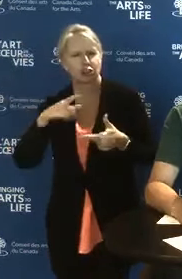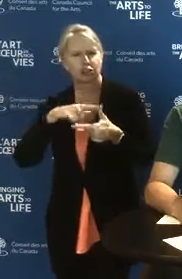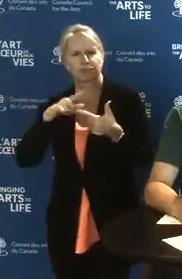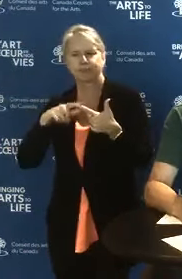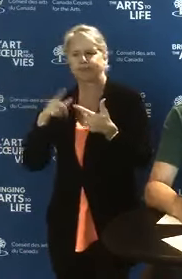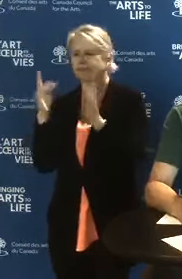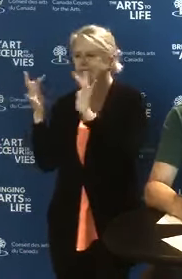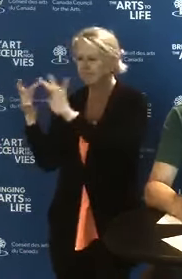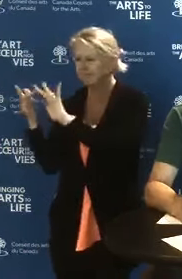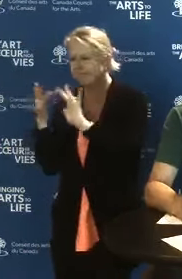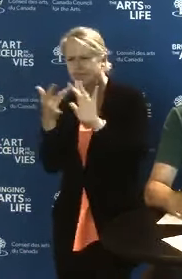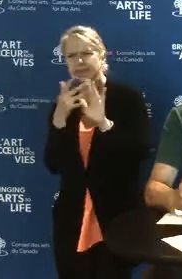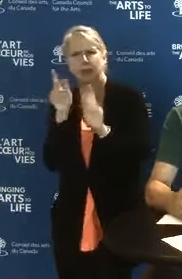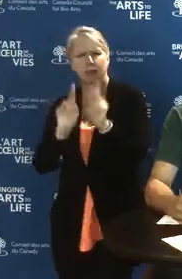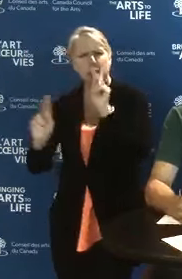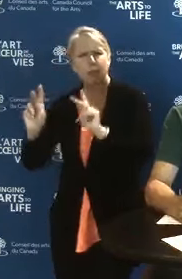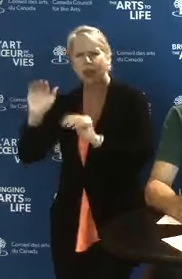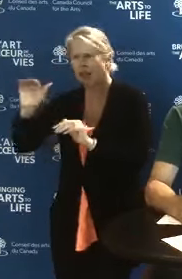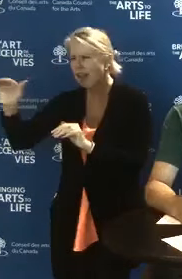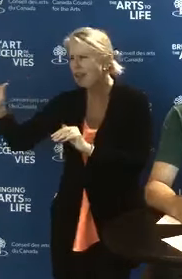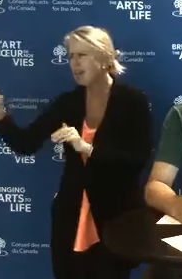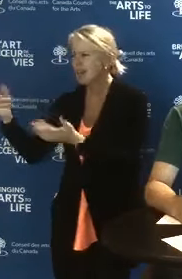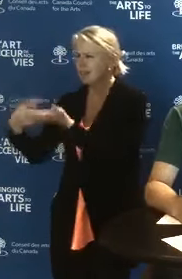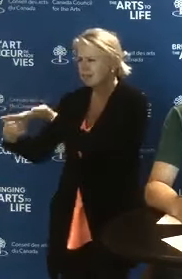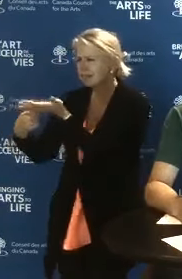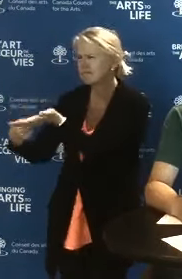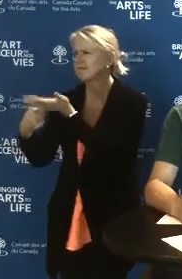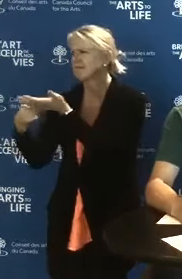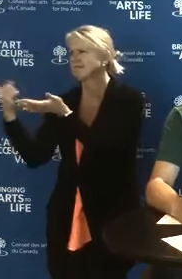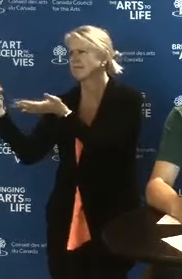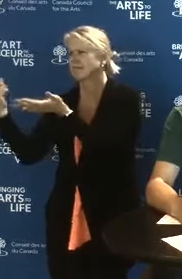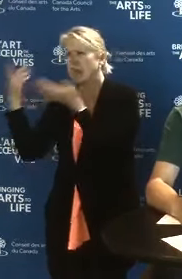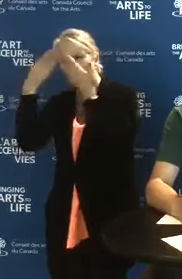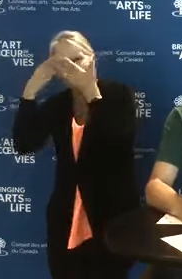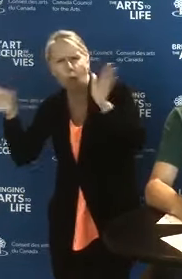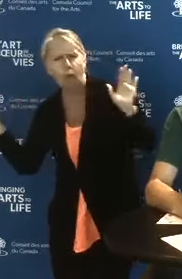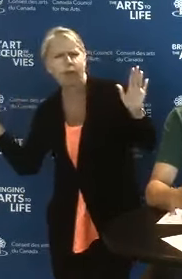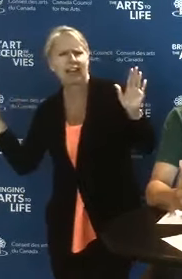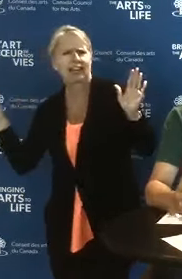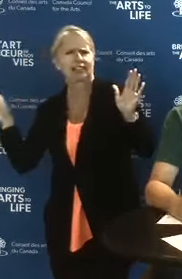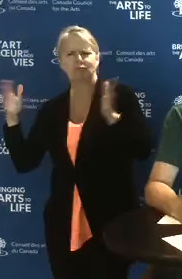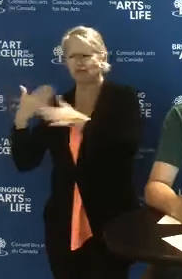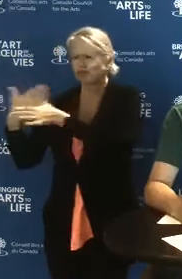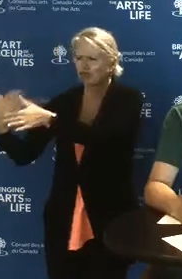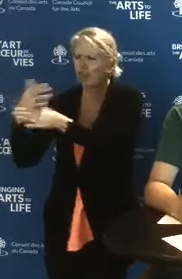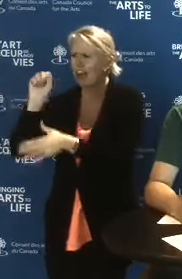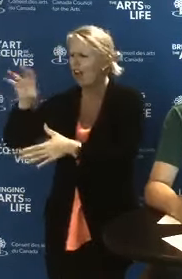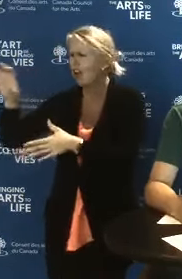Be open. Share your knowledge. And find some partners you can apply with.